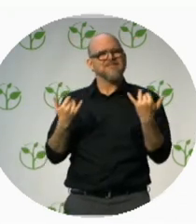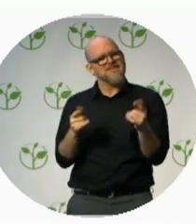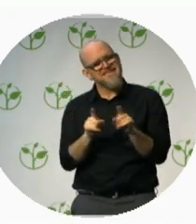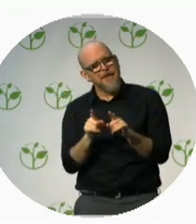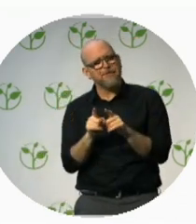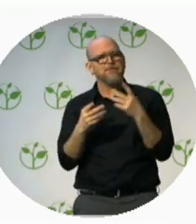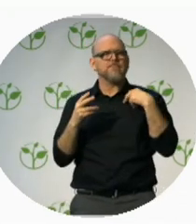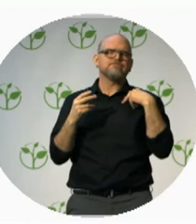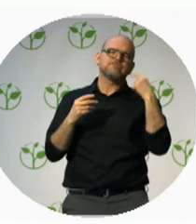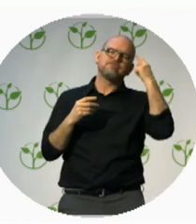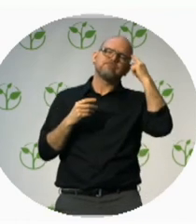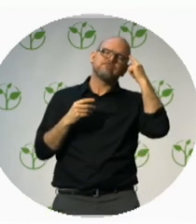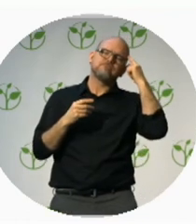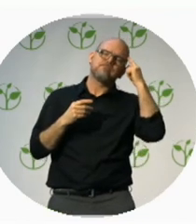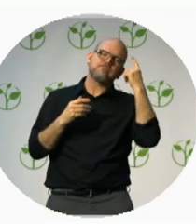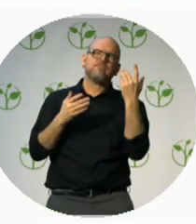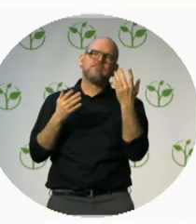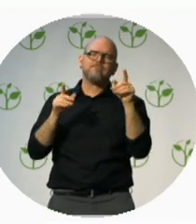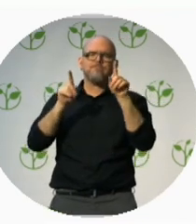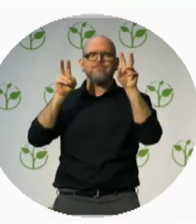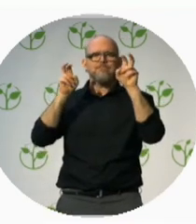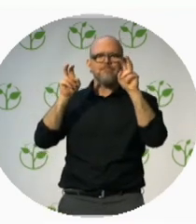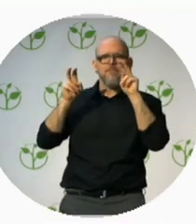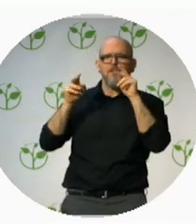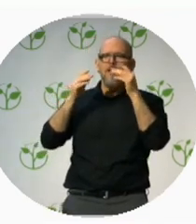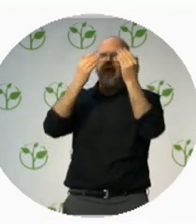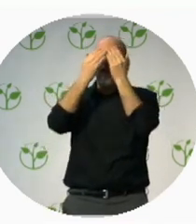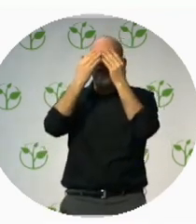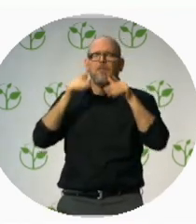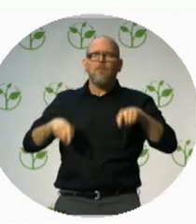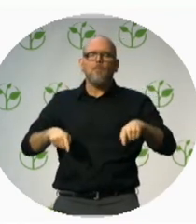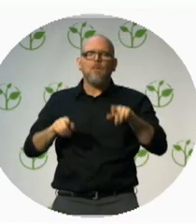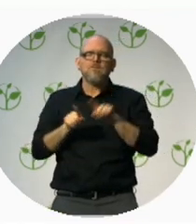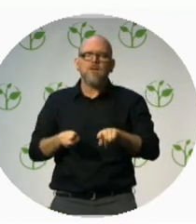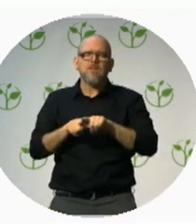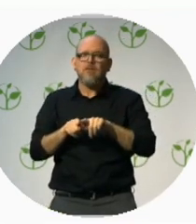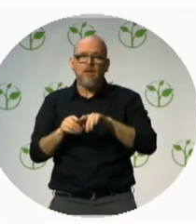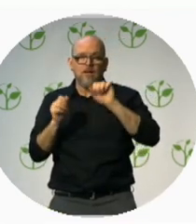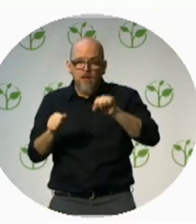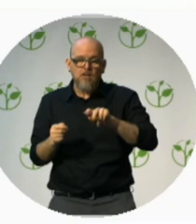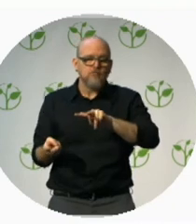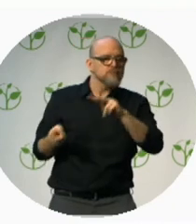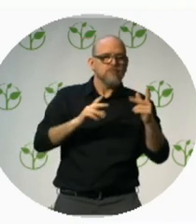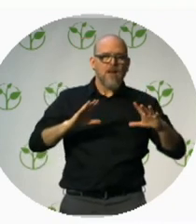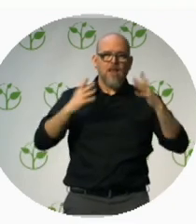consider two weeks ago he couldn’t take a step. Juan Ruiz: We have shown him that you can make your own decisions.